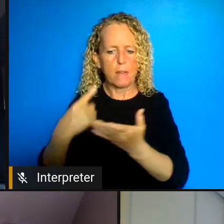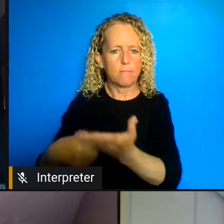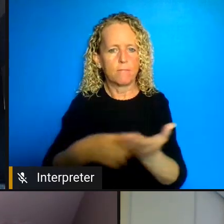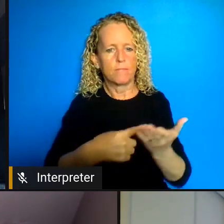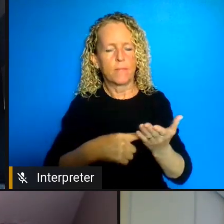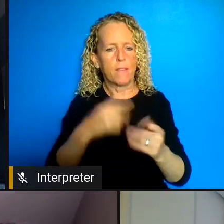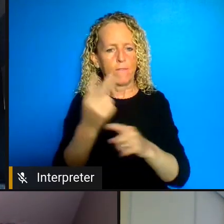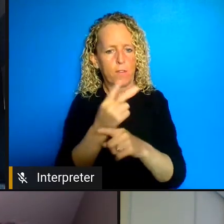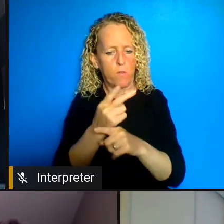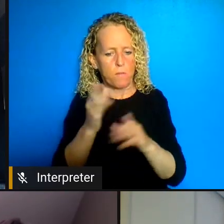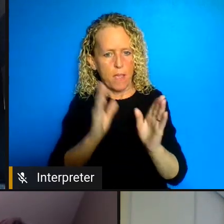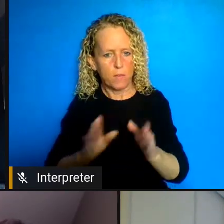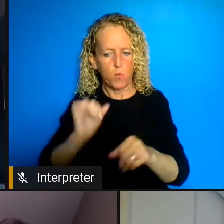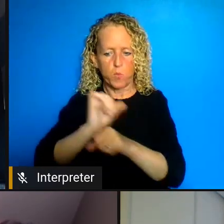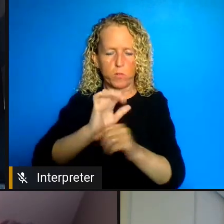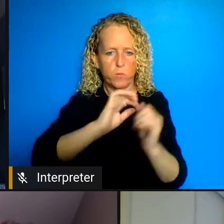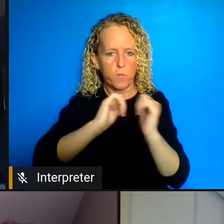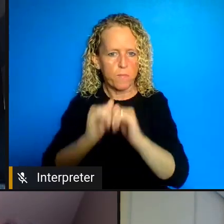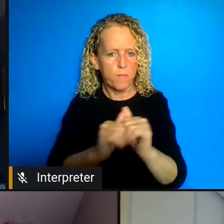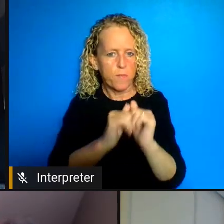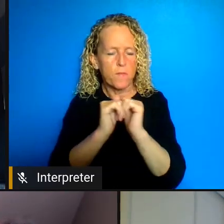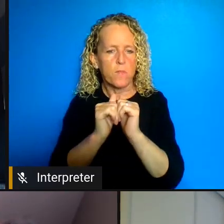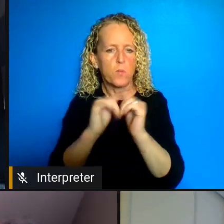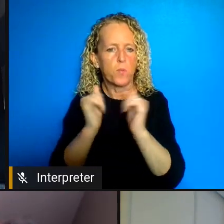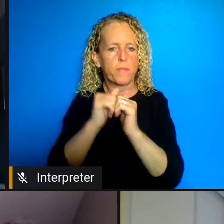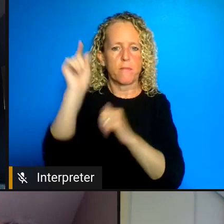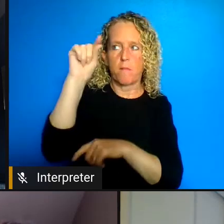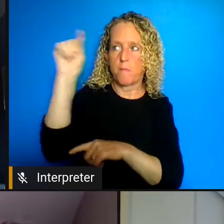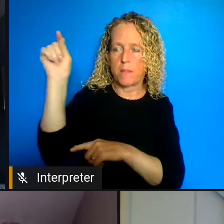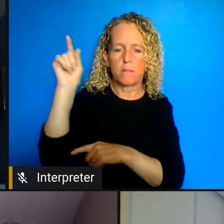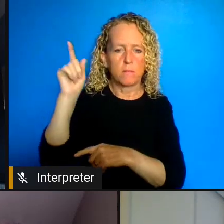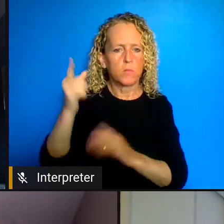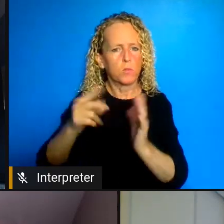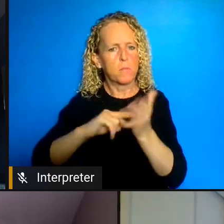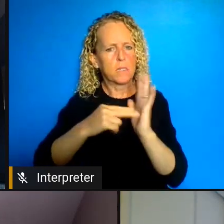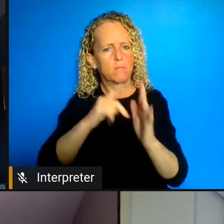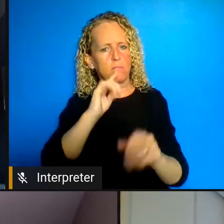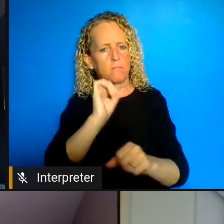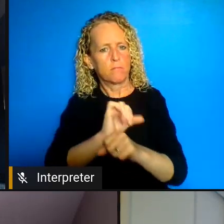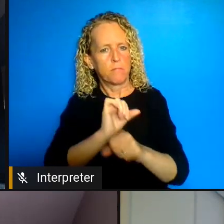me how it is possible to strike these conversations so that government is at